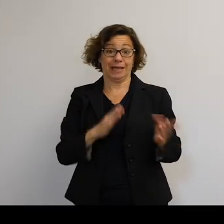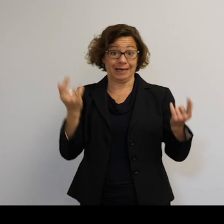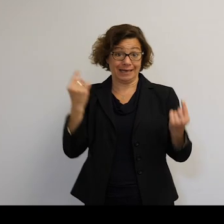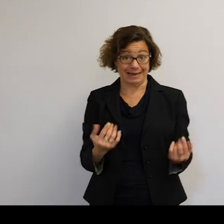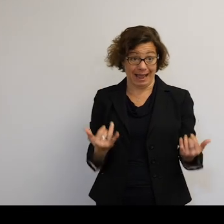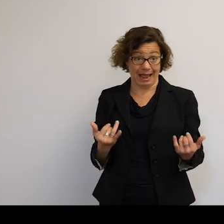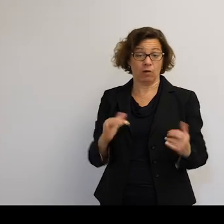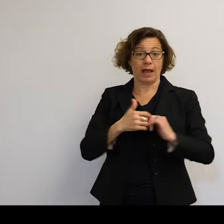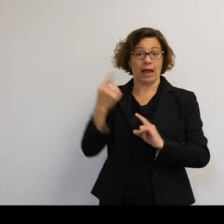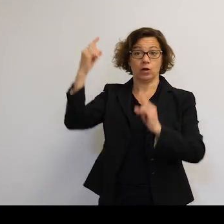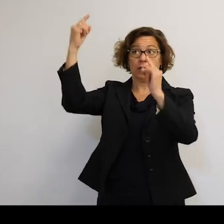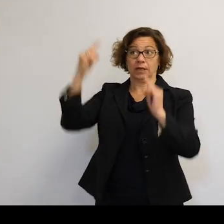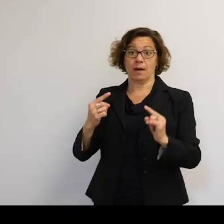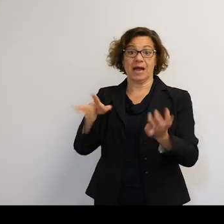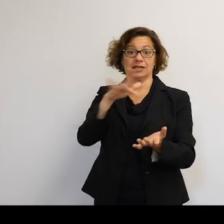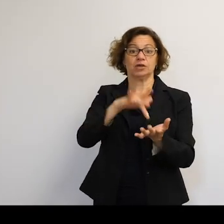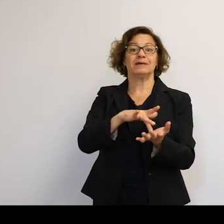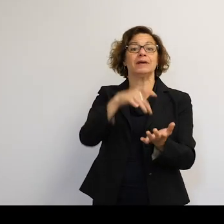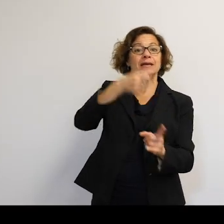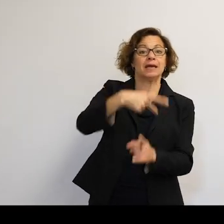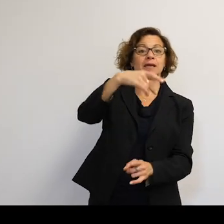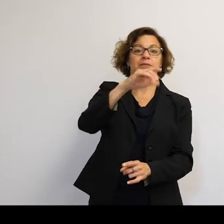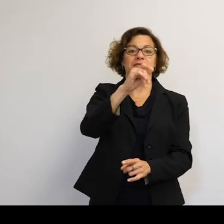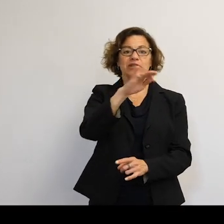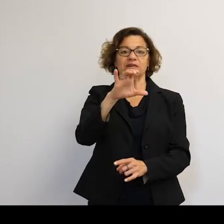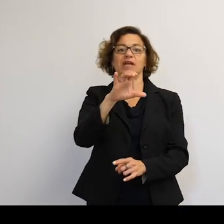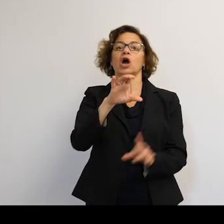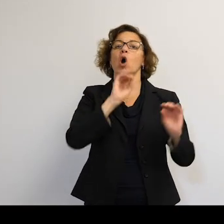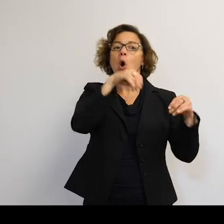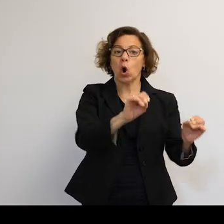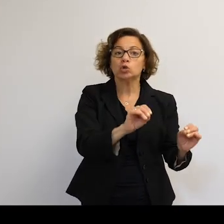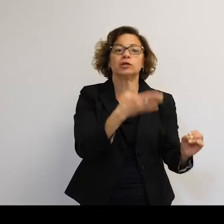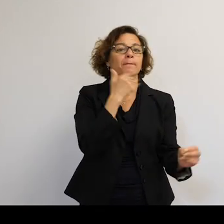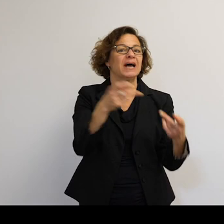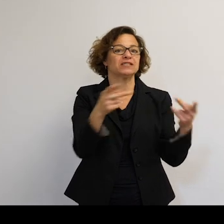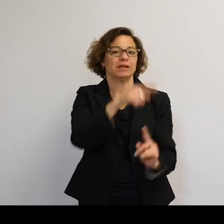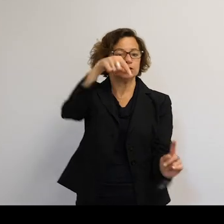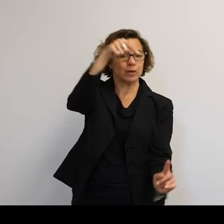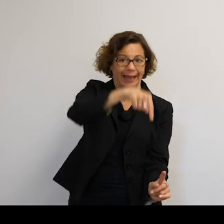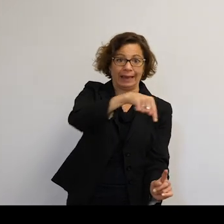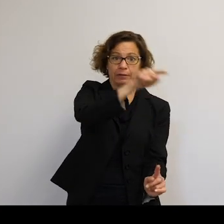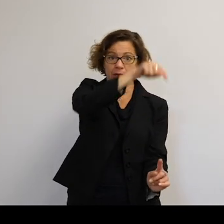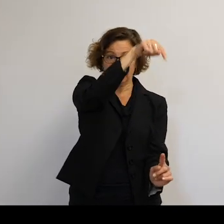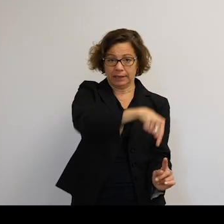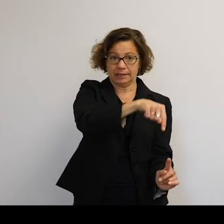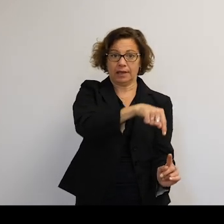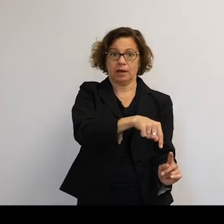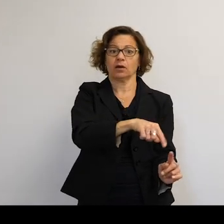how do we hit the middle of the Pacific Ocean? Because that's the best place to aim. We've got a bit of room for error there.